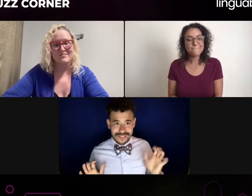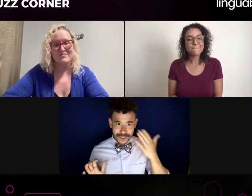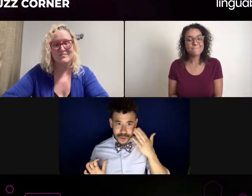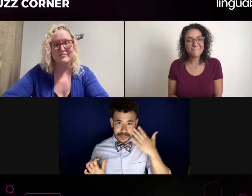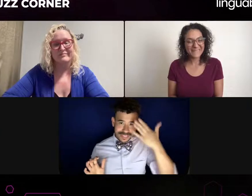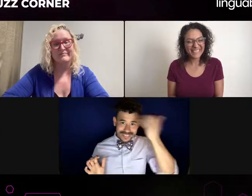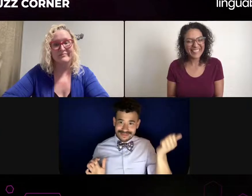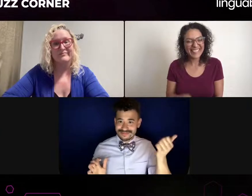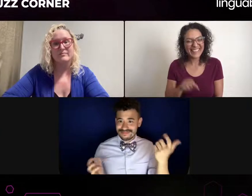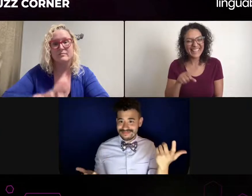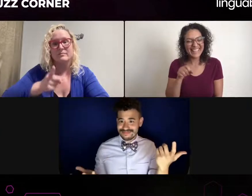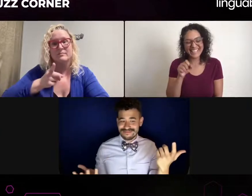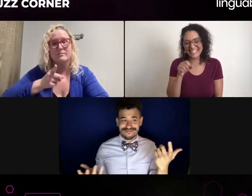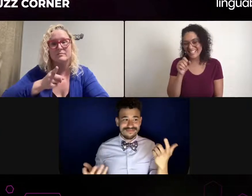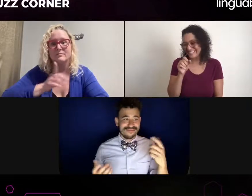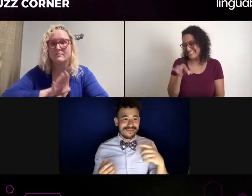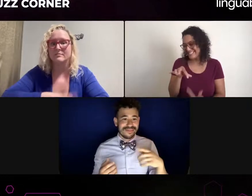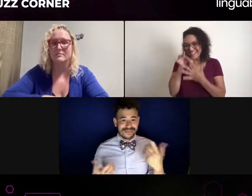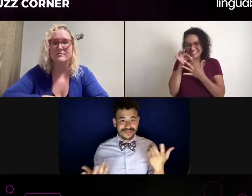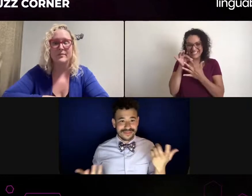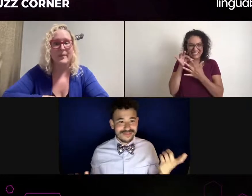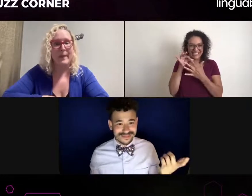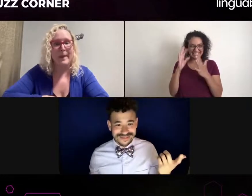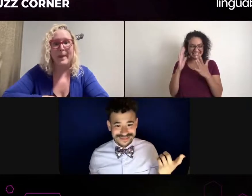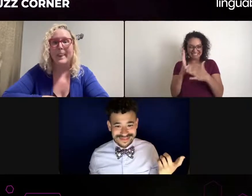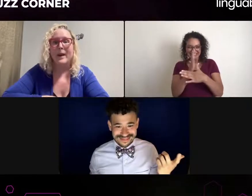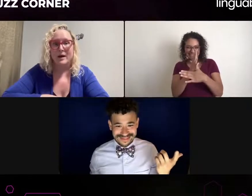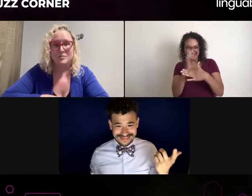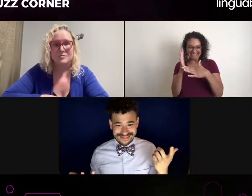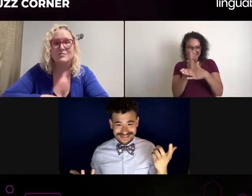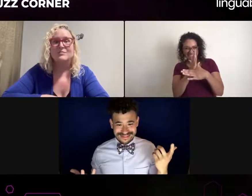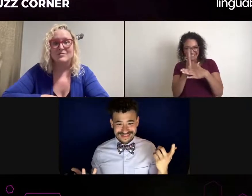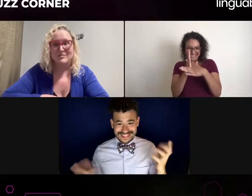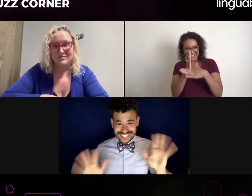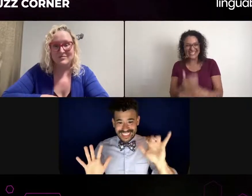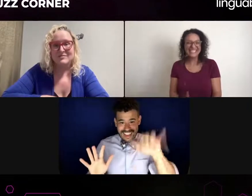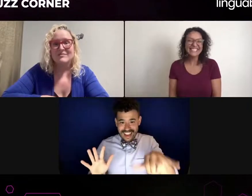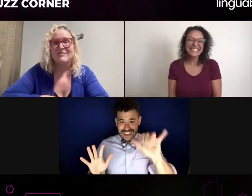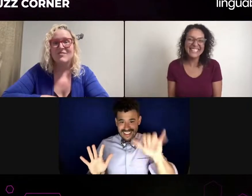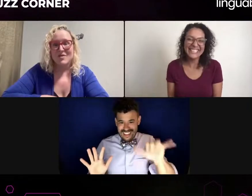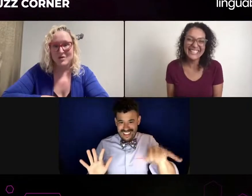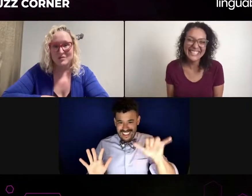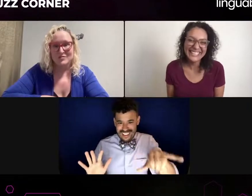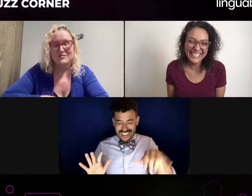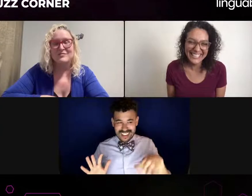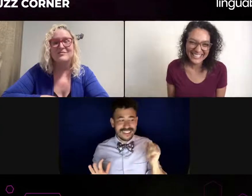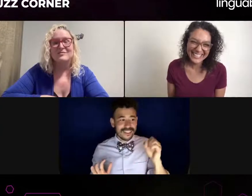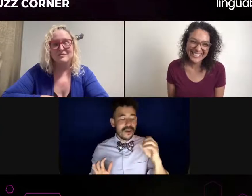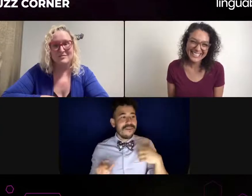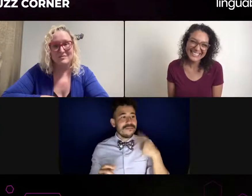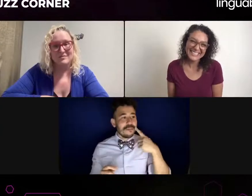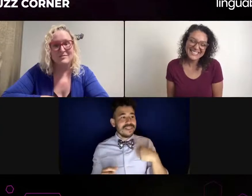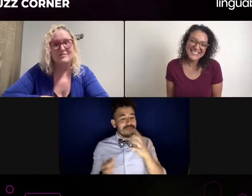If that makes sense... Does that make sense? Oh, yes, very much. I totally get it. Yes. Okay, great. And also speaking about interpreters,